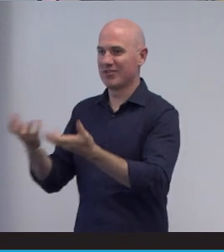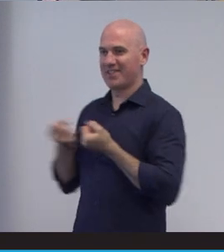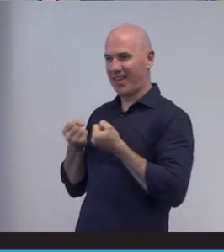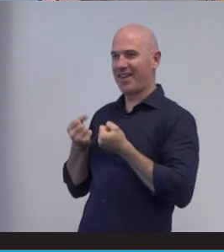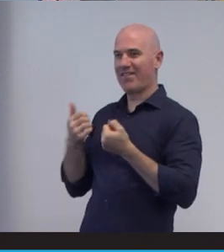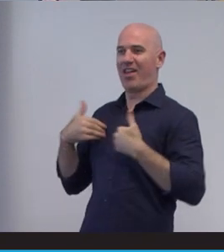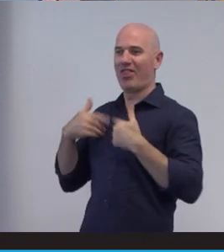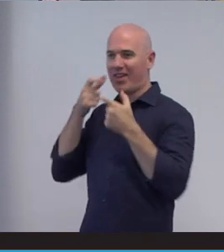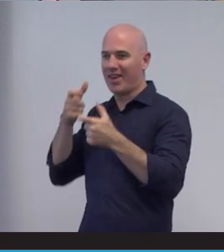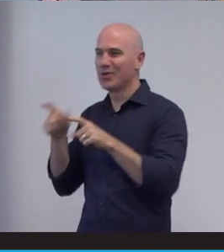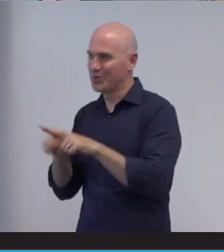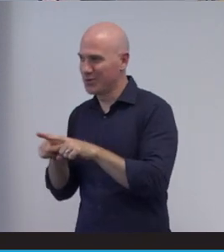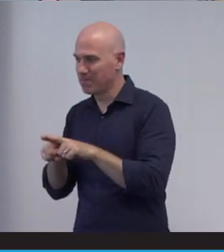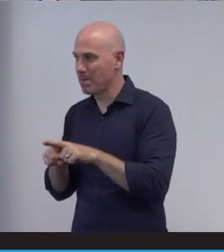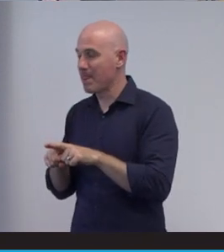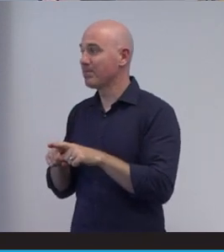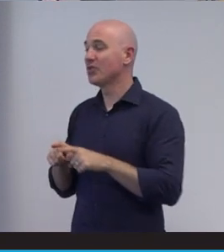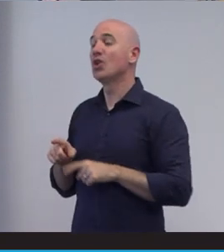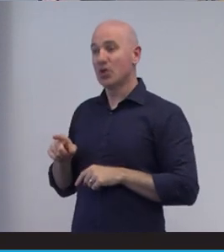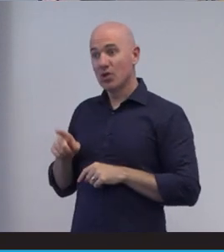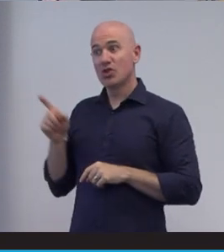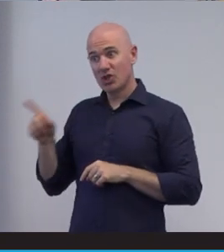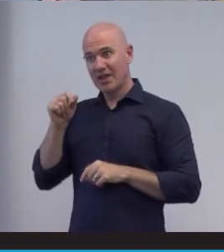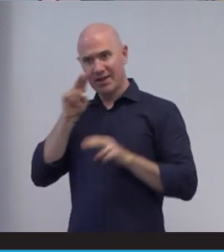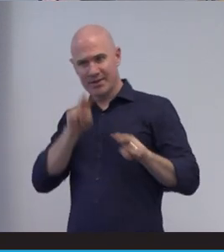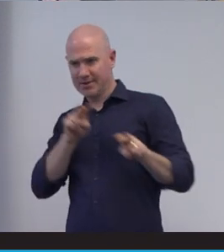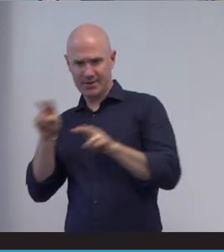parallel exposure to health care for people with disability has helped her understand the